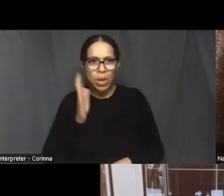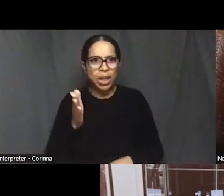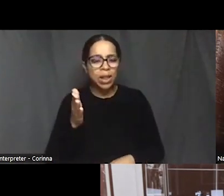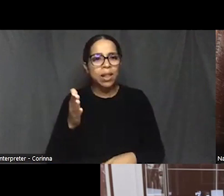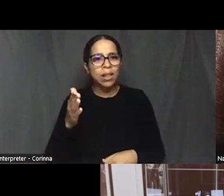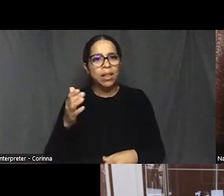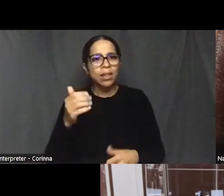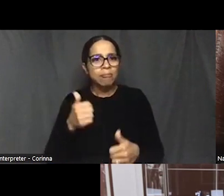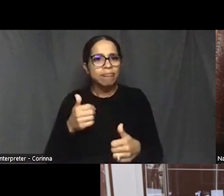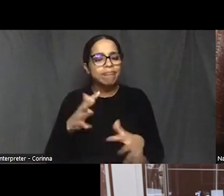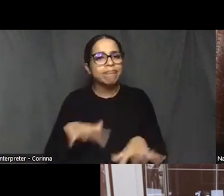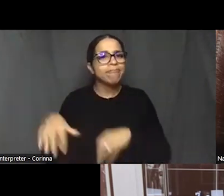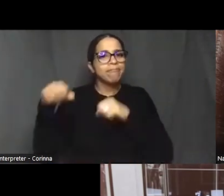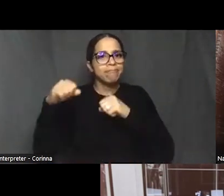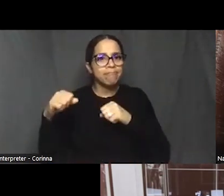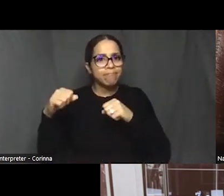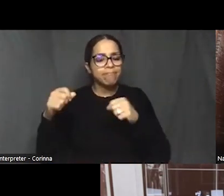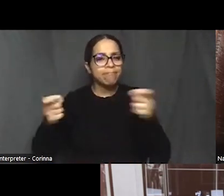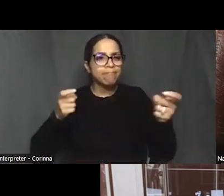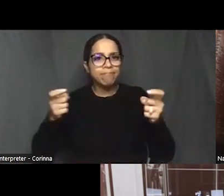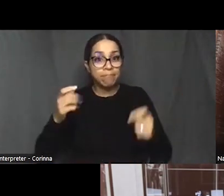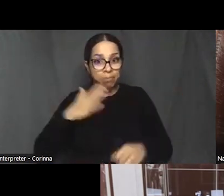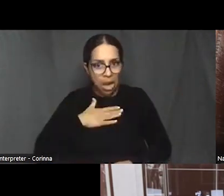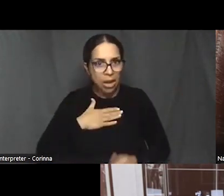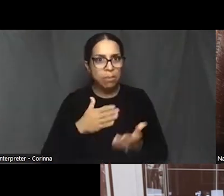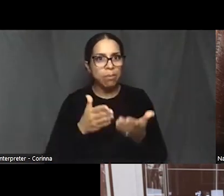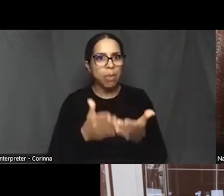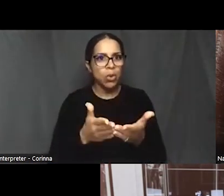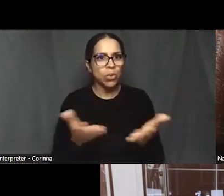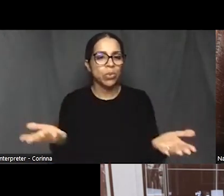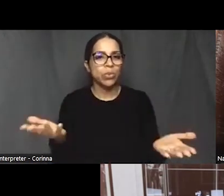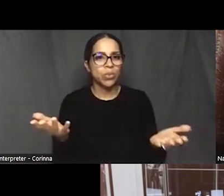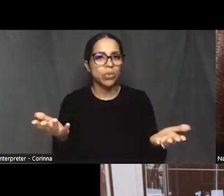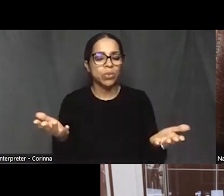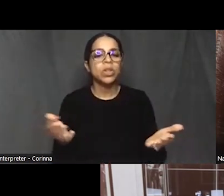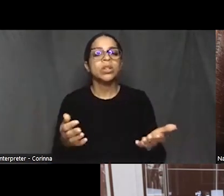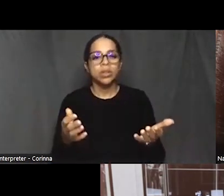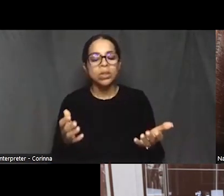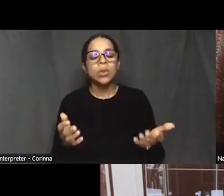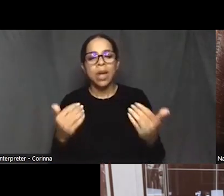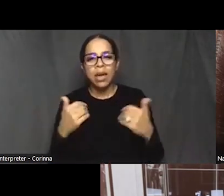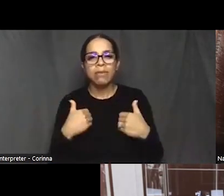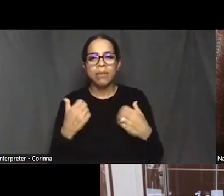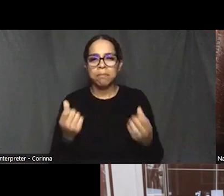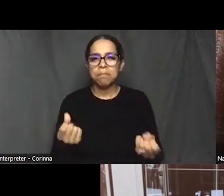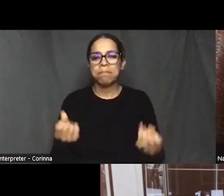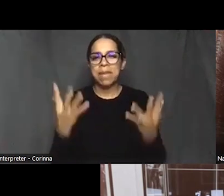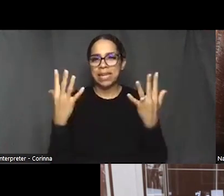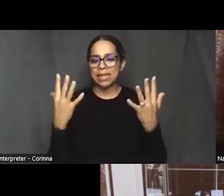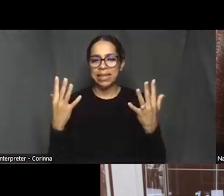So, you know, there's lots and little different pieces of history that are there.